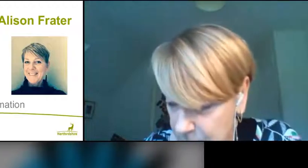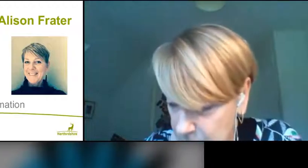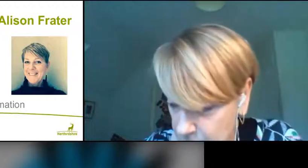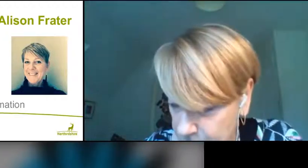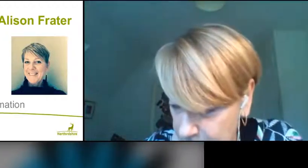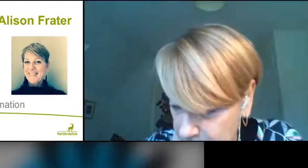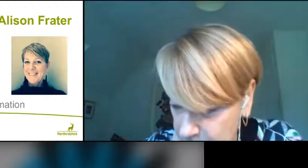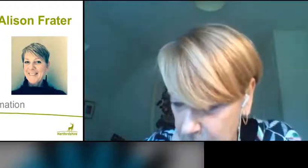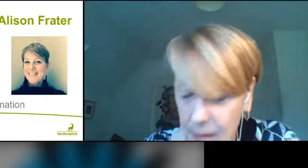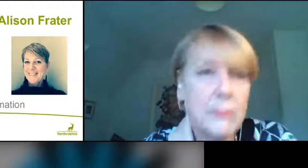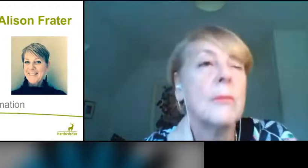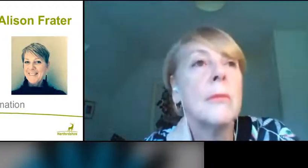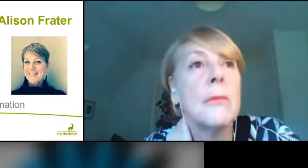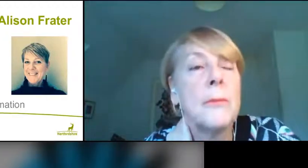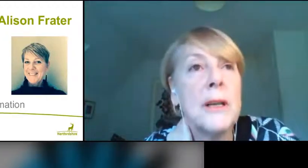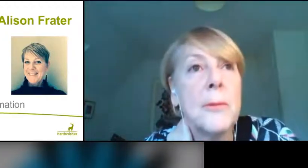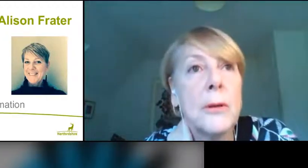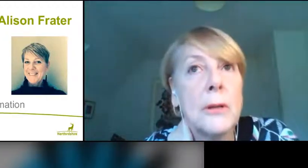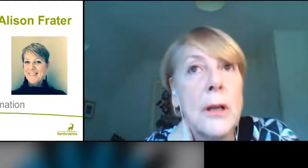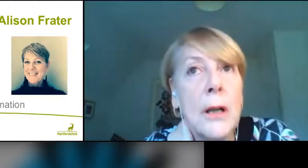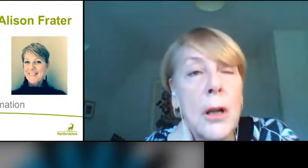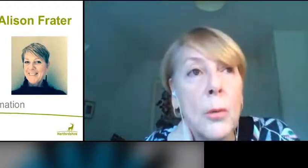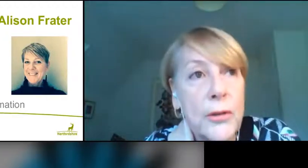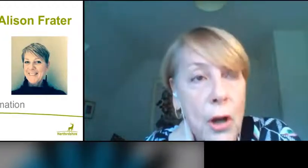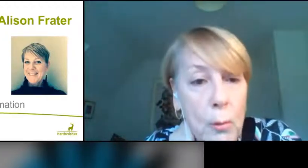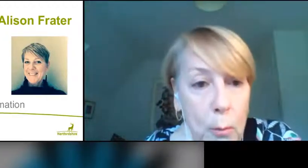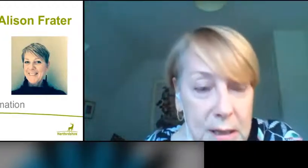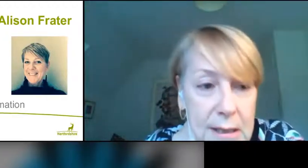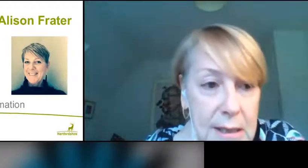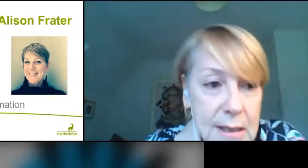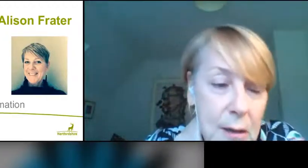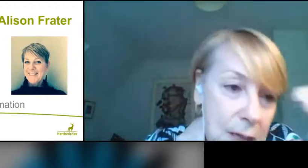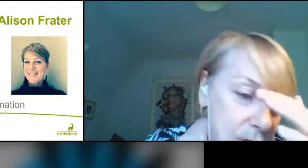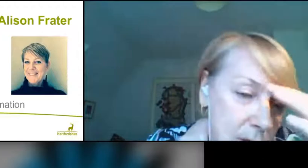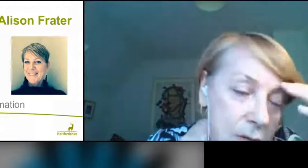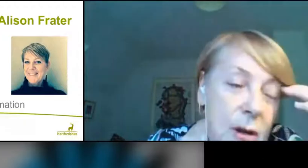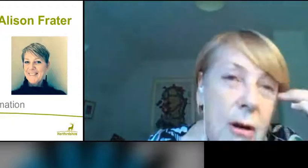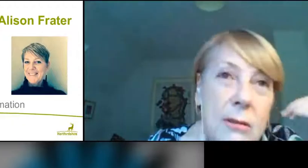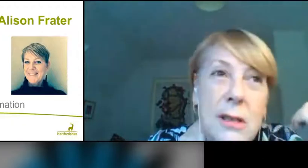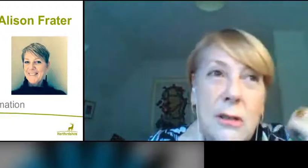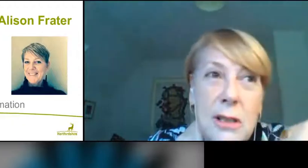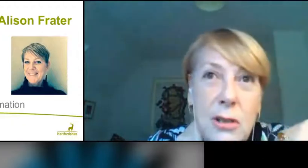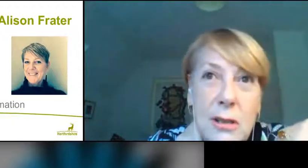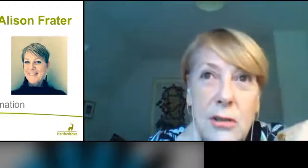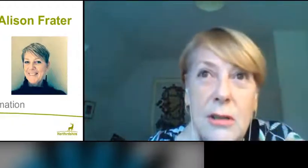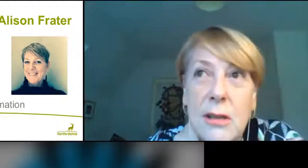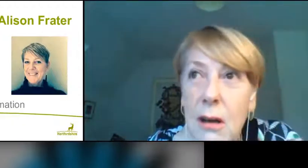seem to affect people with co-morbidity. So, anybody who's got conditions such as